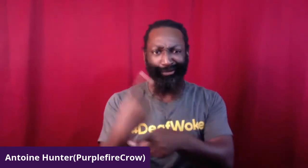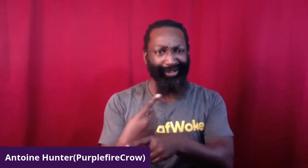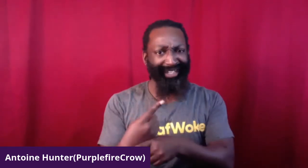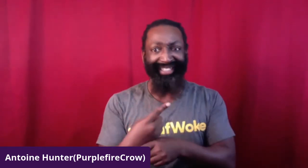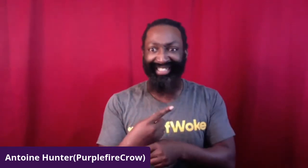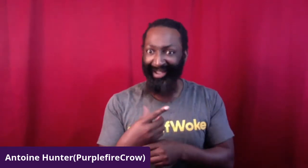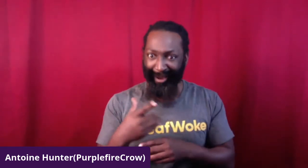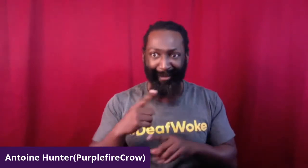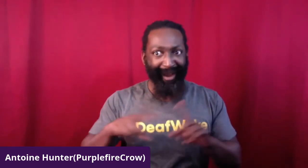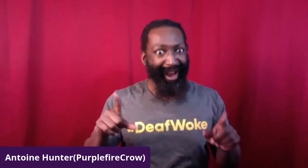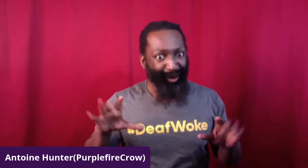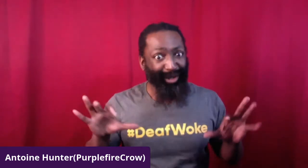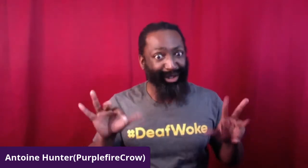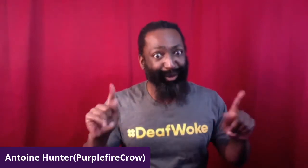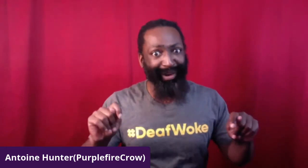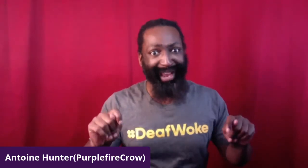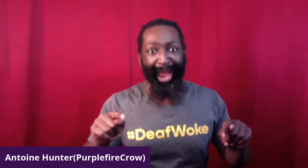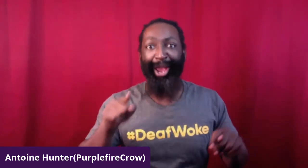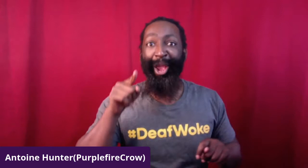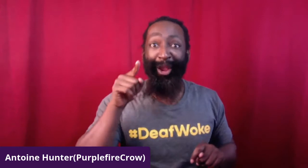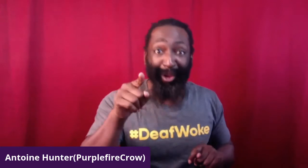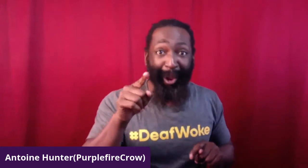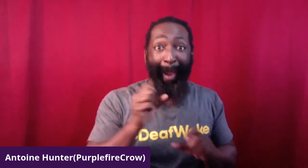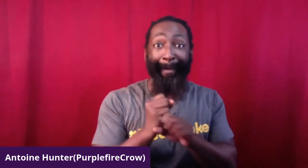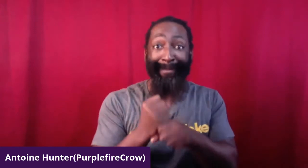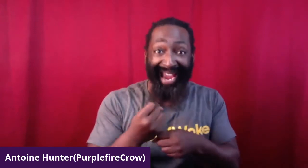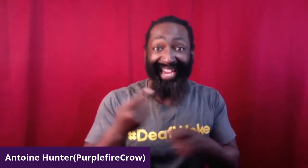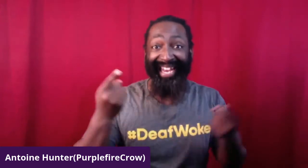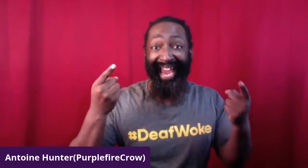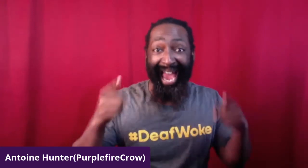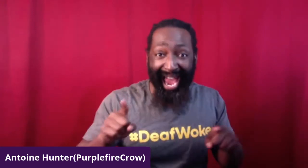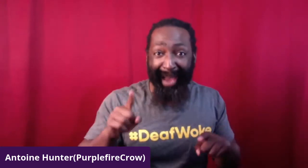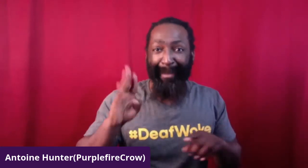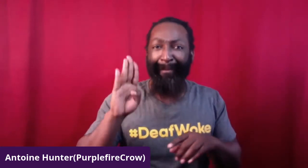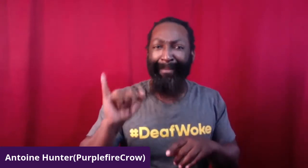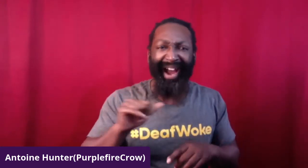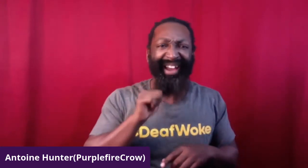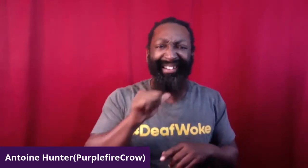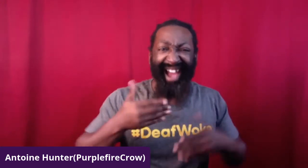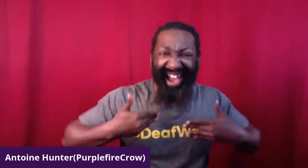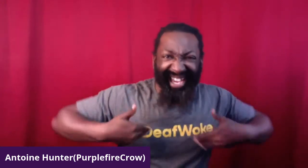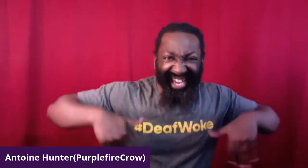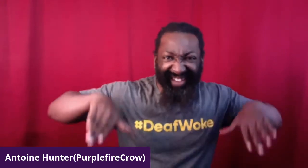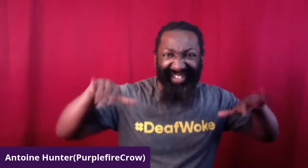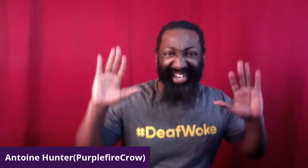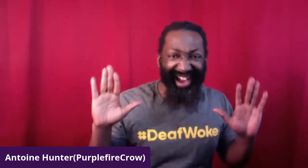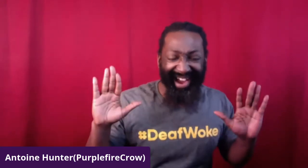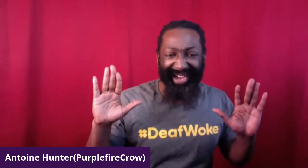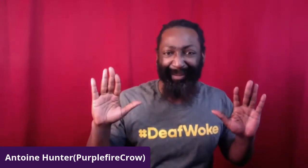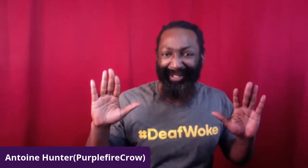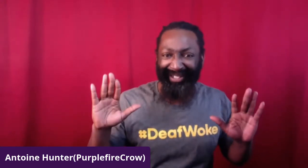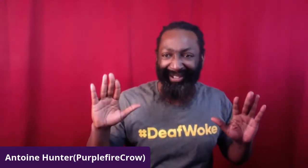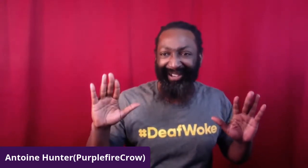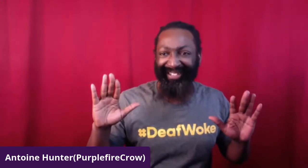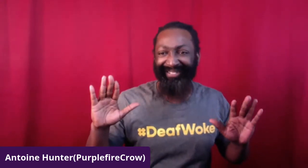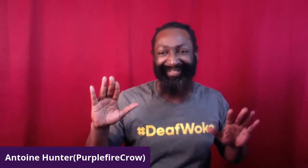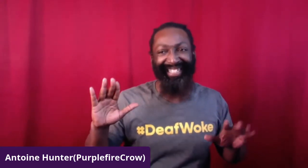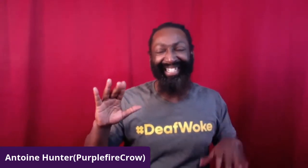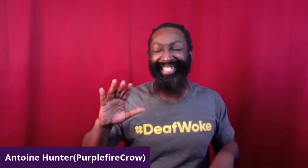This year has not been easy, am I right? But we've gotten through it. We've made it happen, we haven't given up.